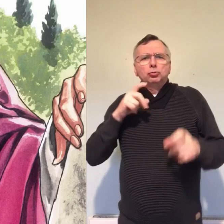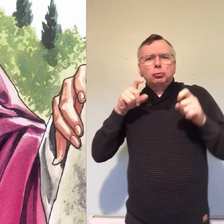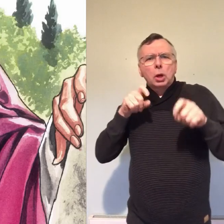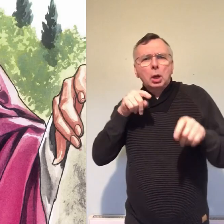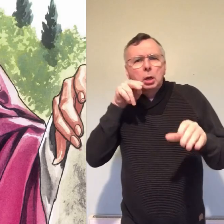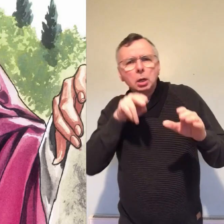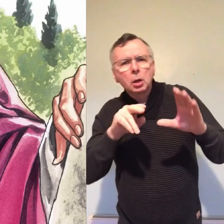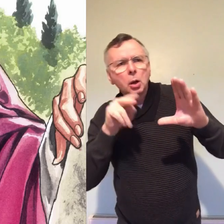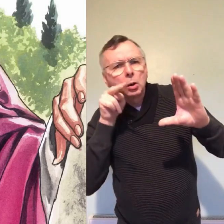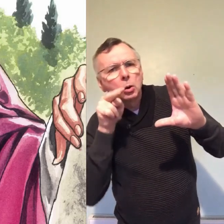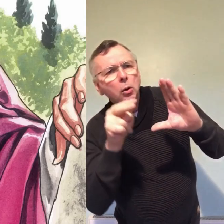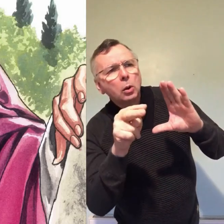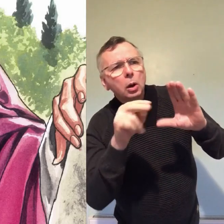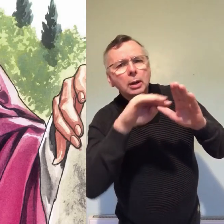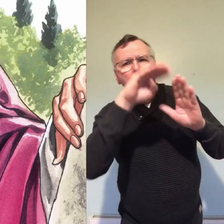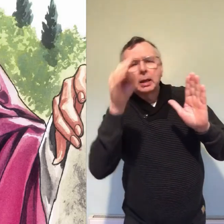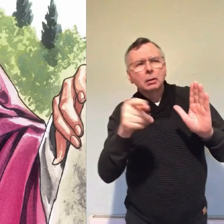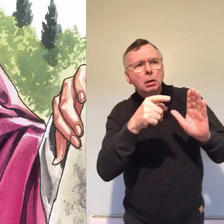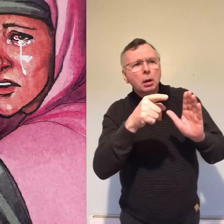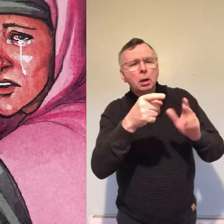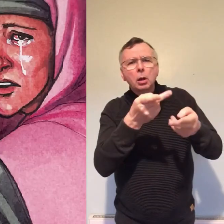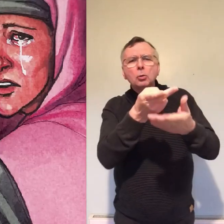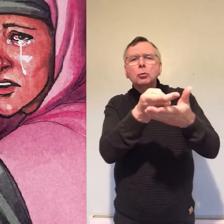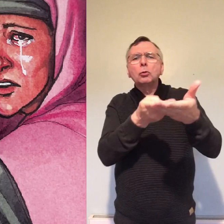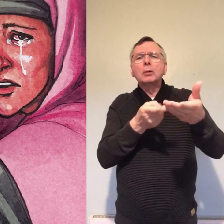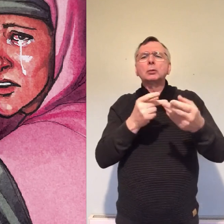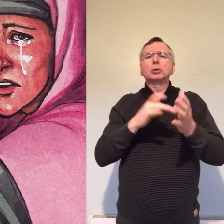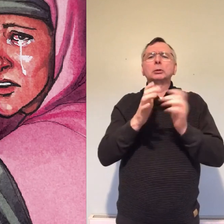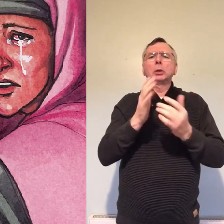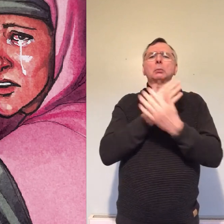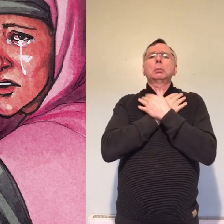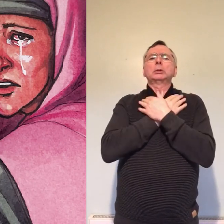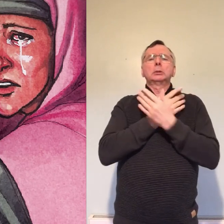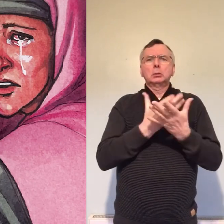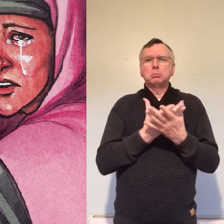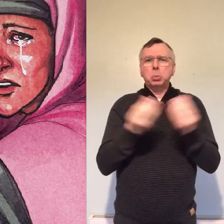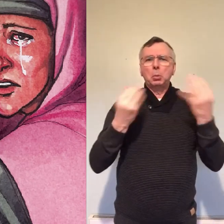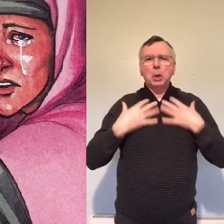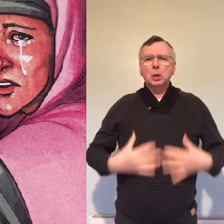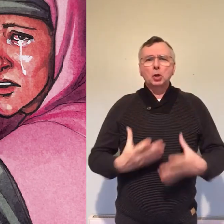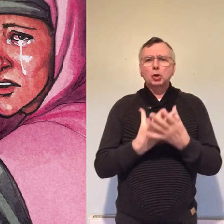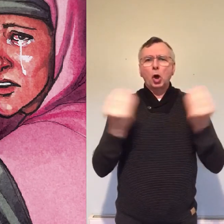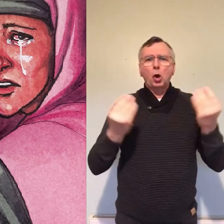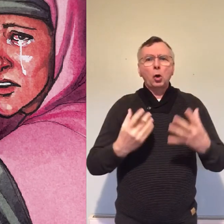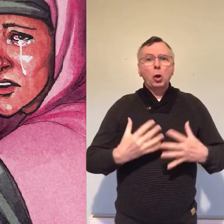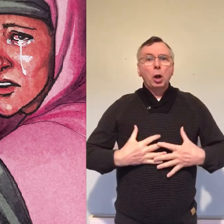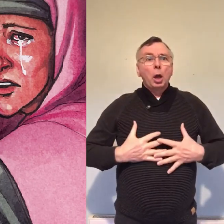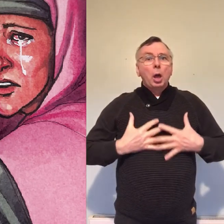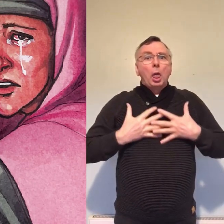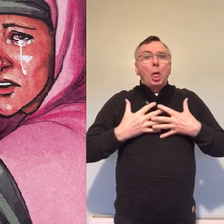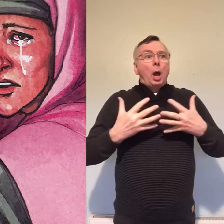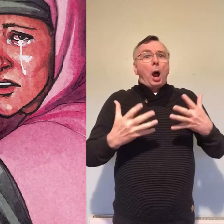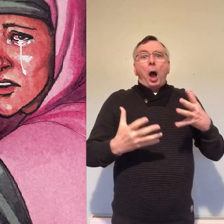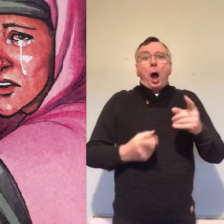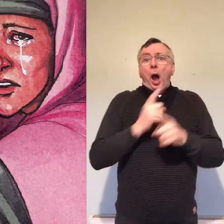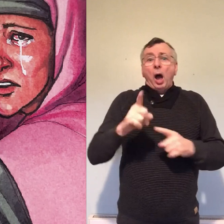into the darkness she saw that the body of Jesus was gone so she hurtled off at great